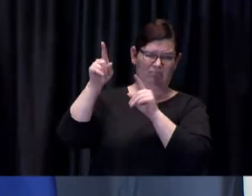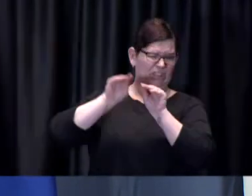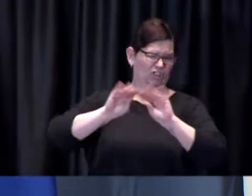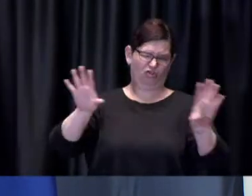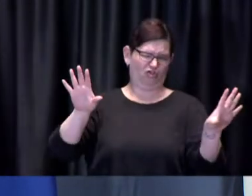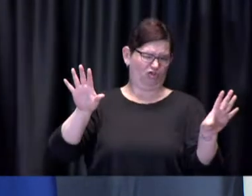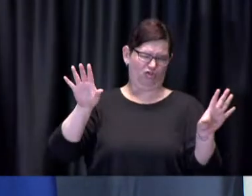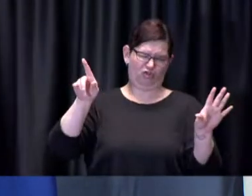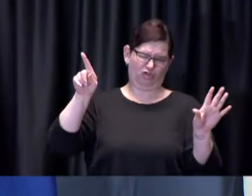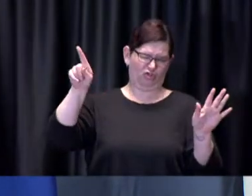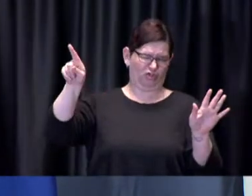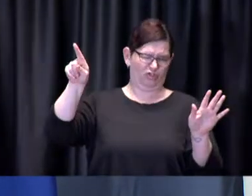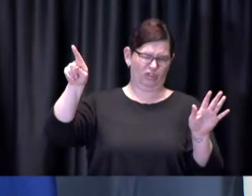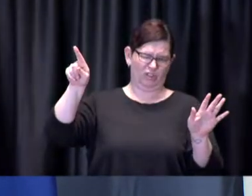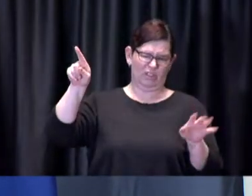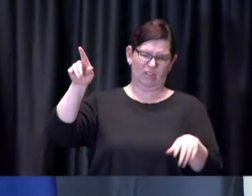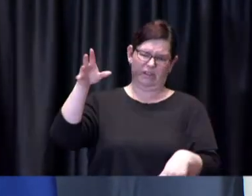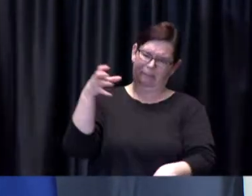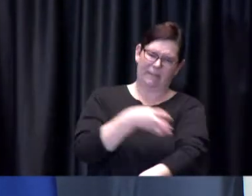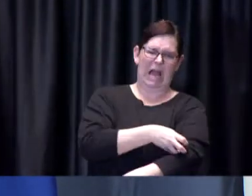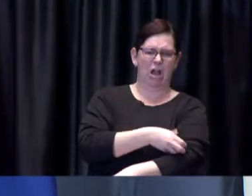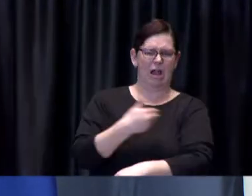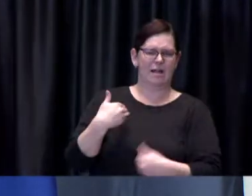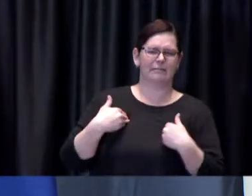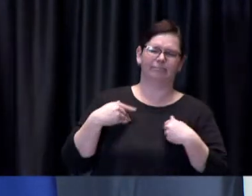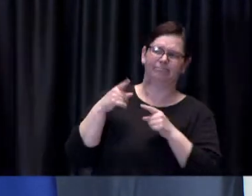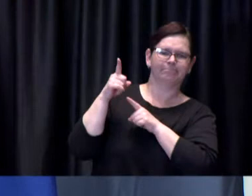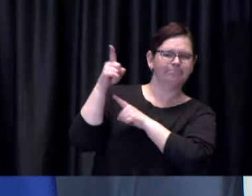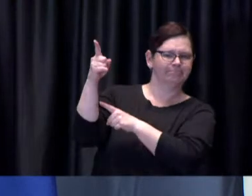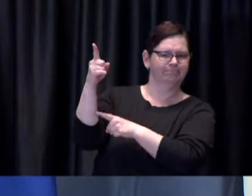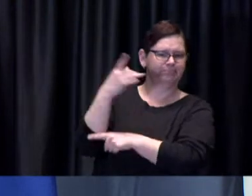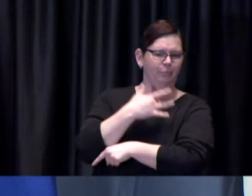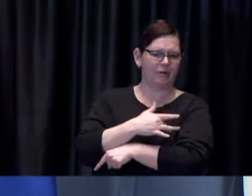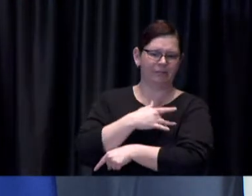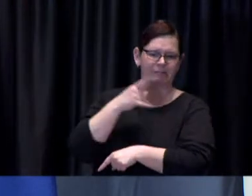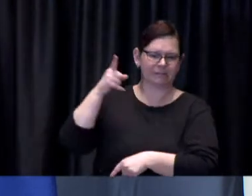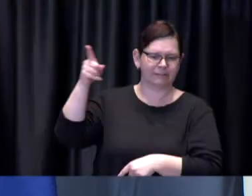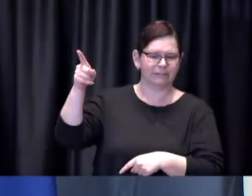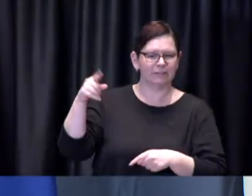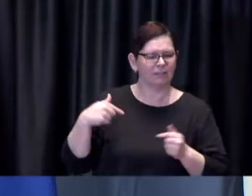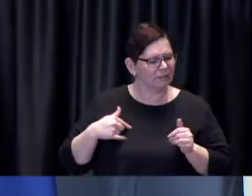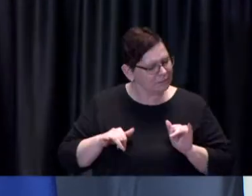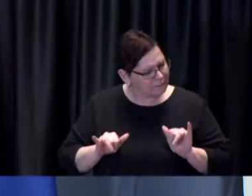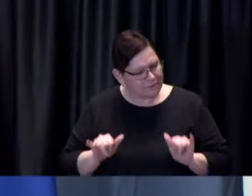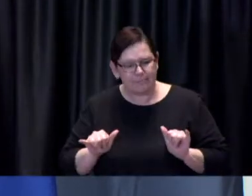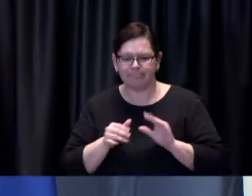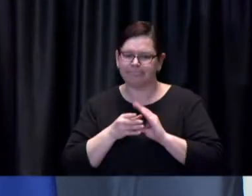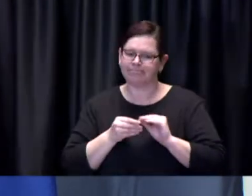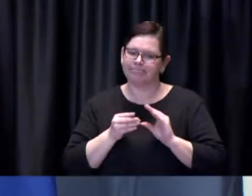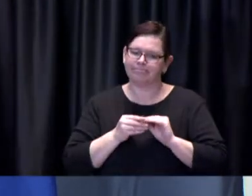we've also said uh where possible that if we didn't find a decision that the province made to our liking